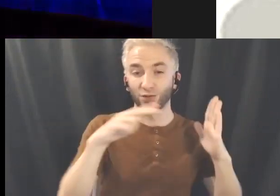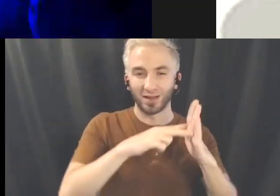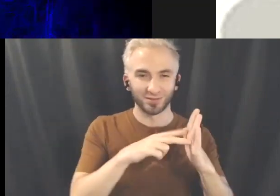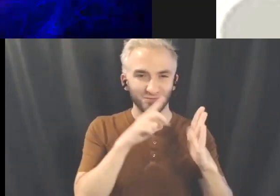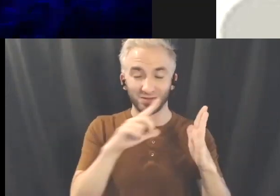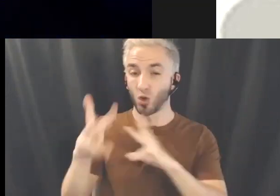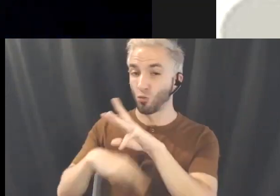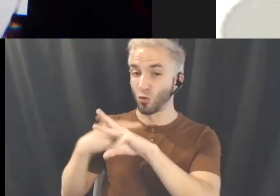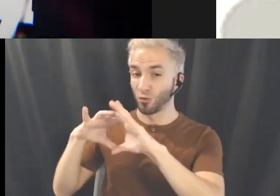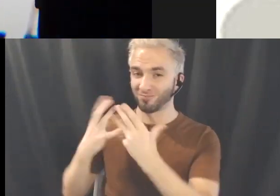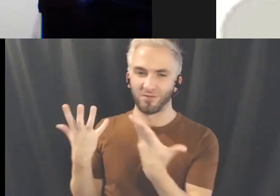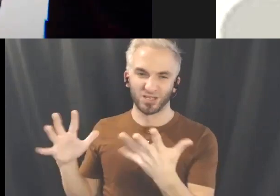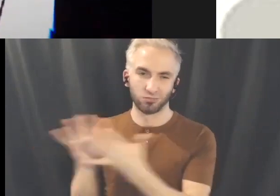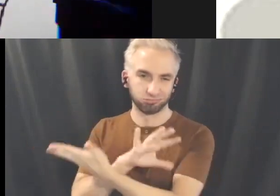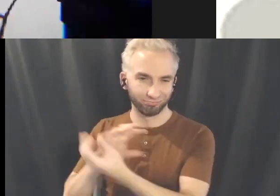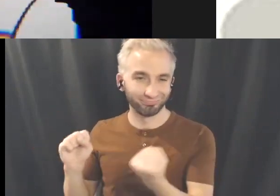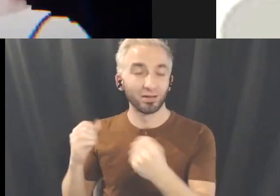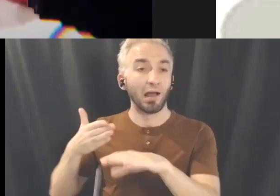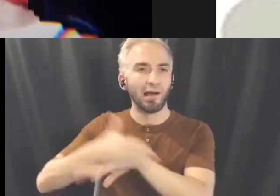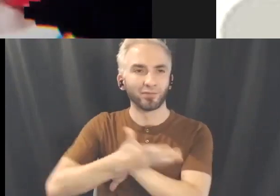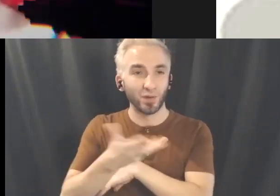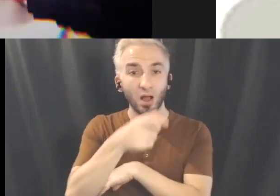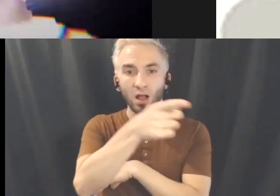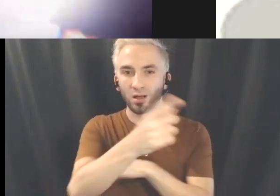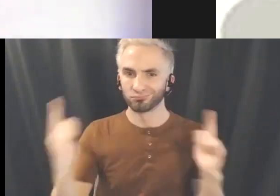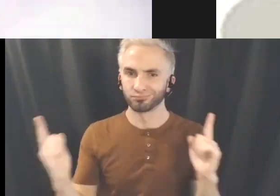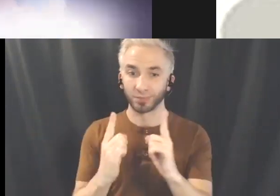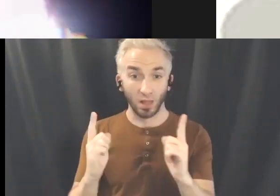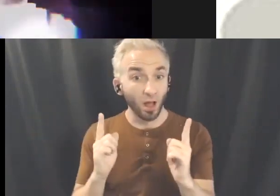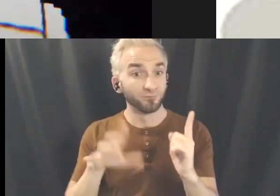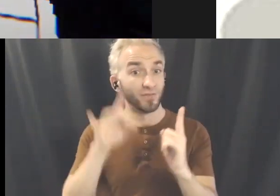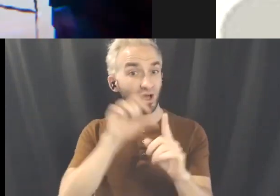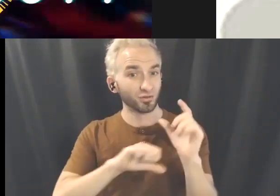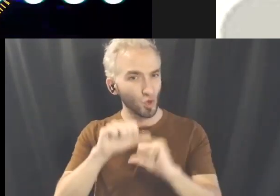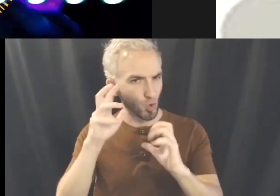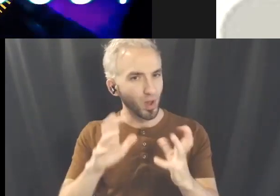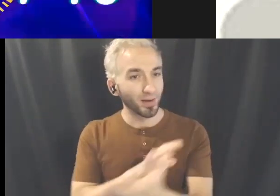and I find each other to get married and have like a traditional ritualistic wedding in